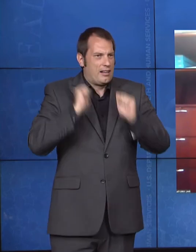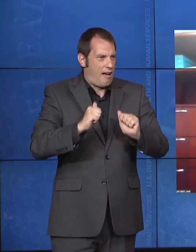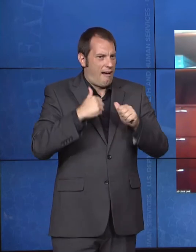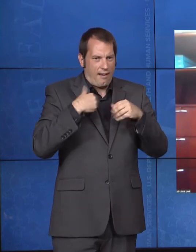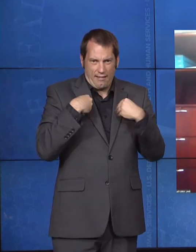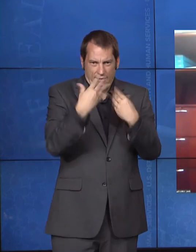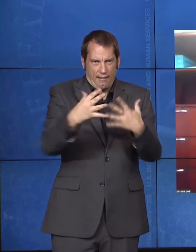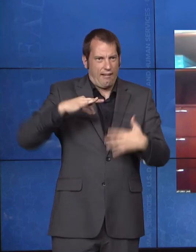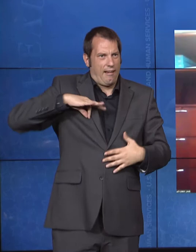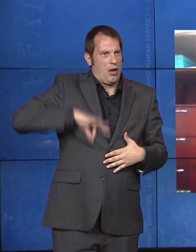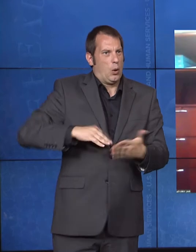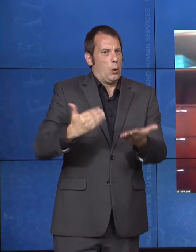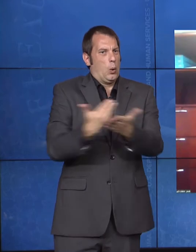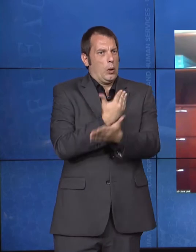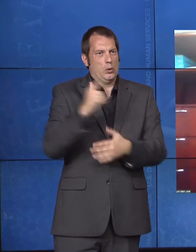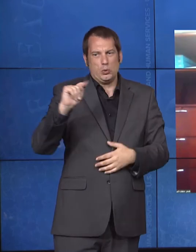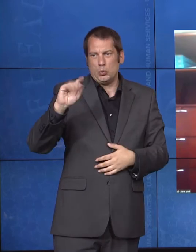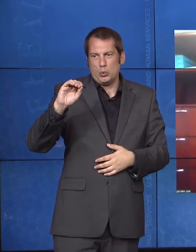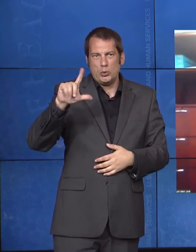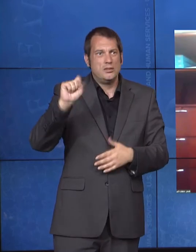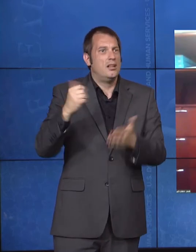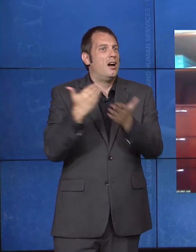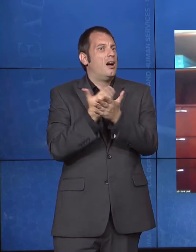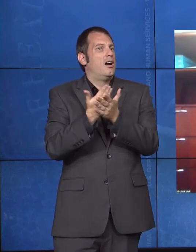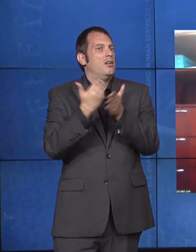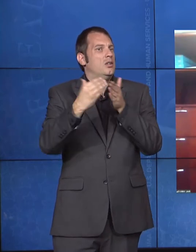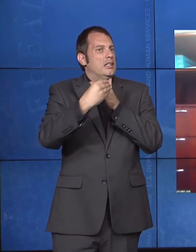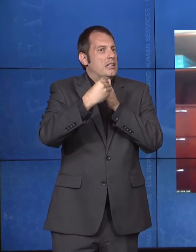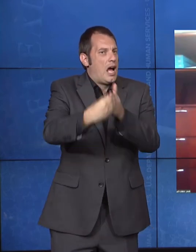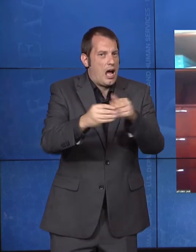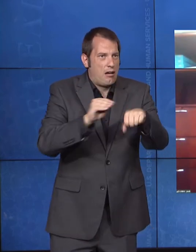new opportunities, that really helps these -- you know, this opportunity, while it may